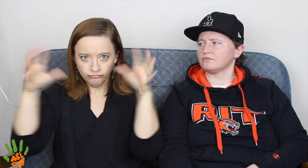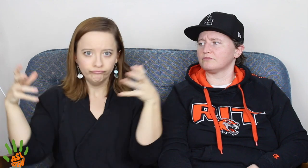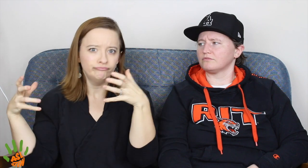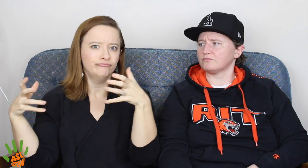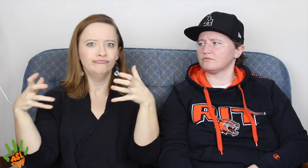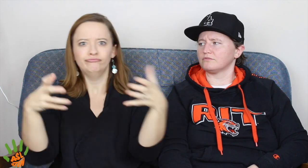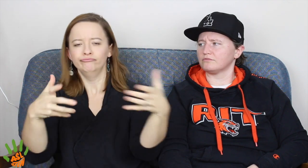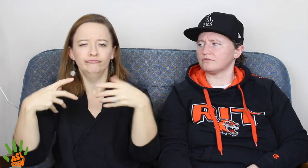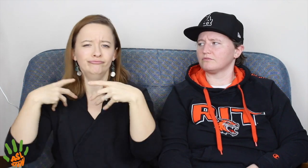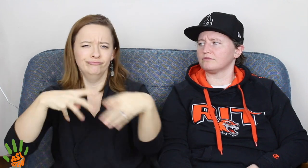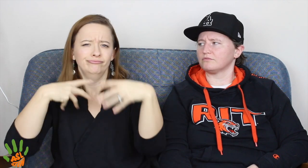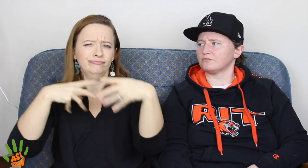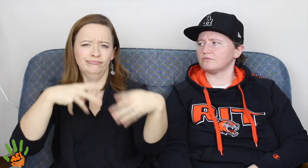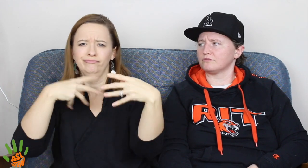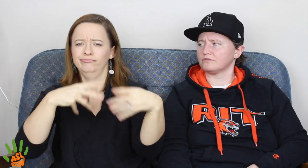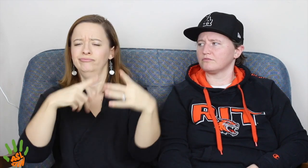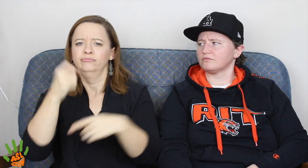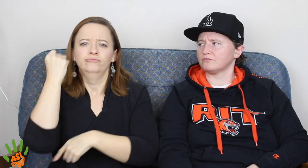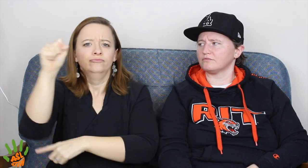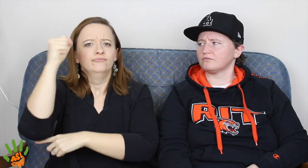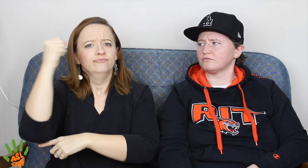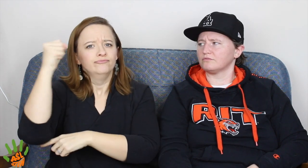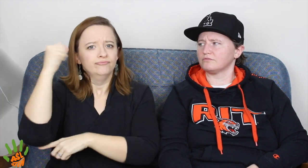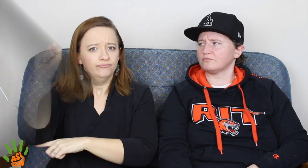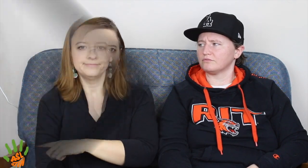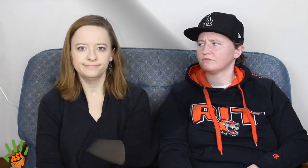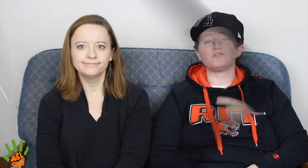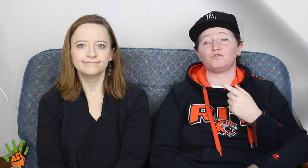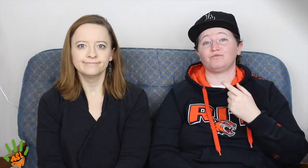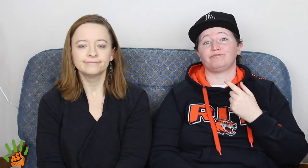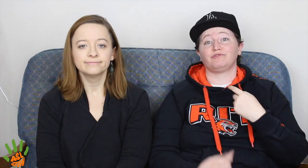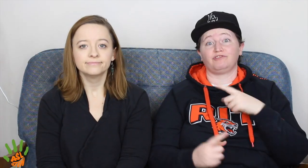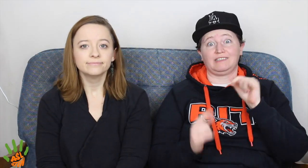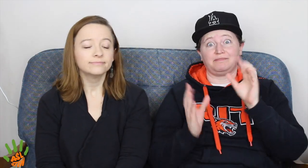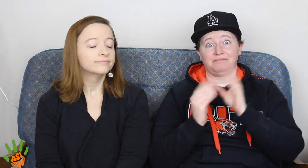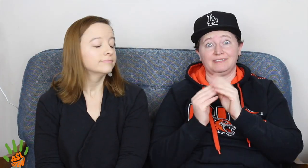So, he said protest there. So, he got everybody to go and march and protest.